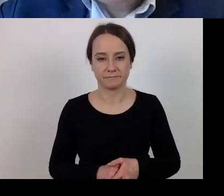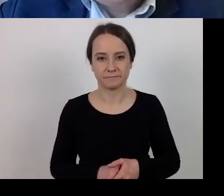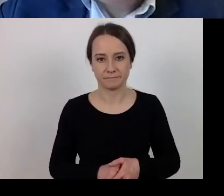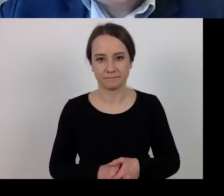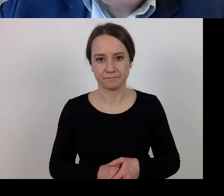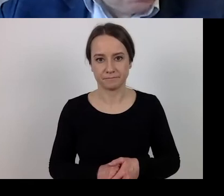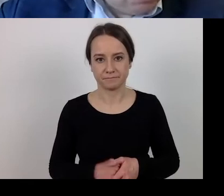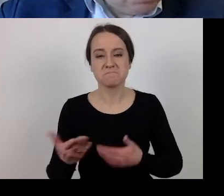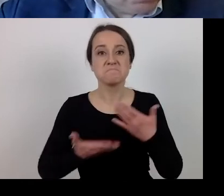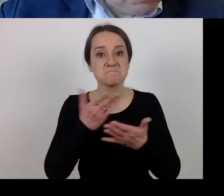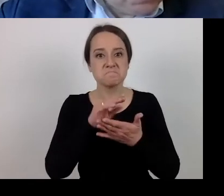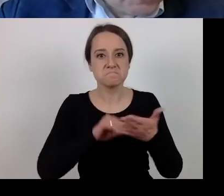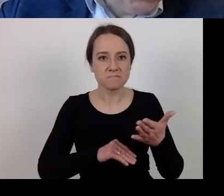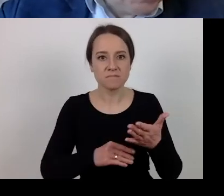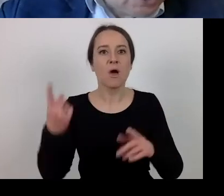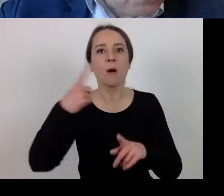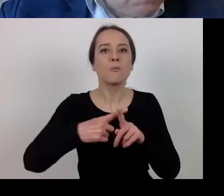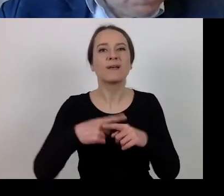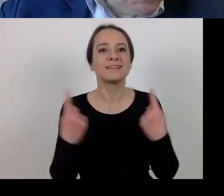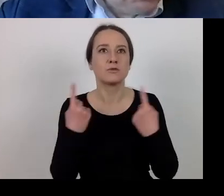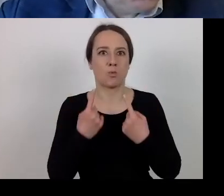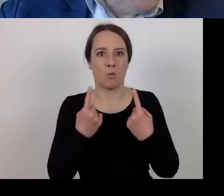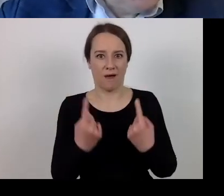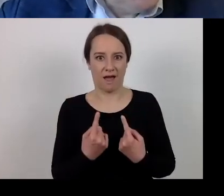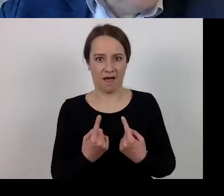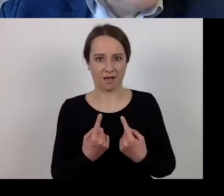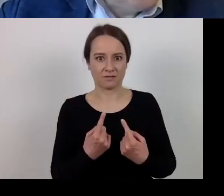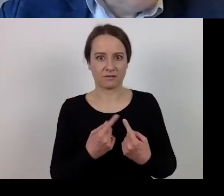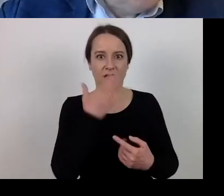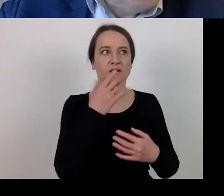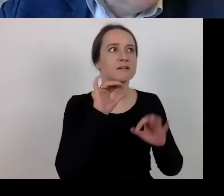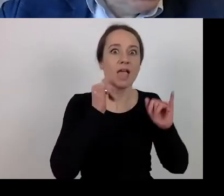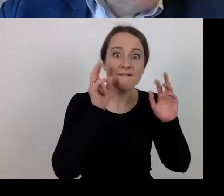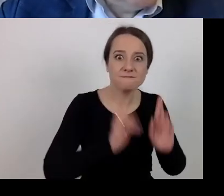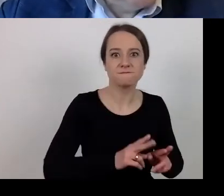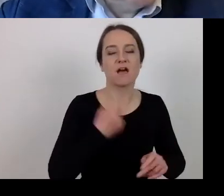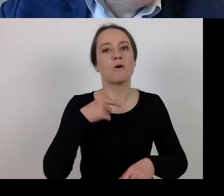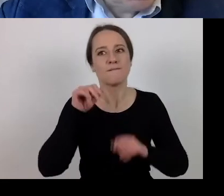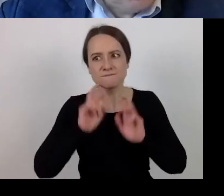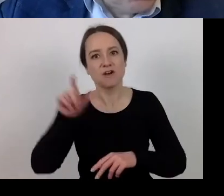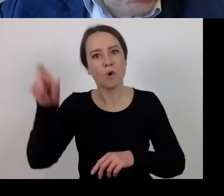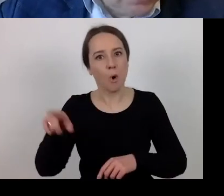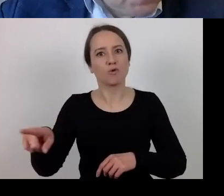The justifications used must show clearly that the beneficiary acted with diligence